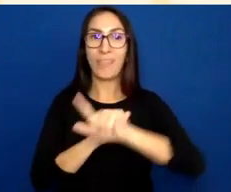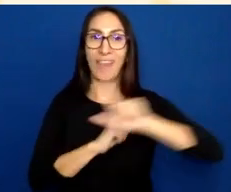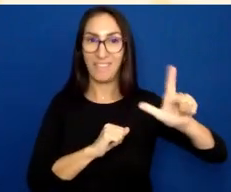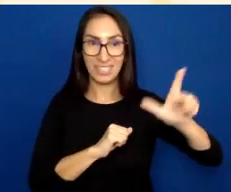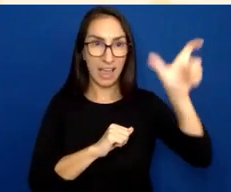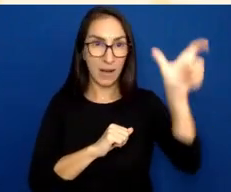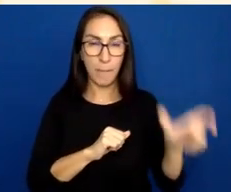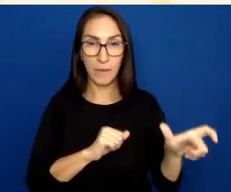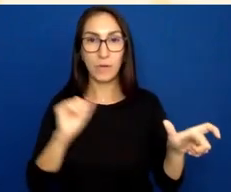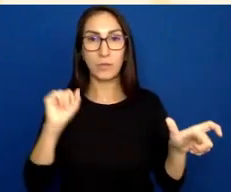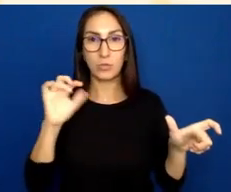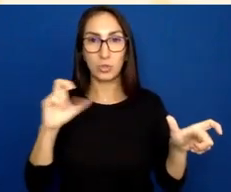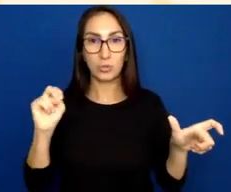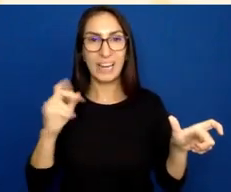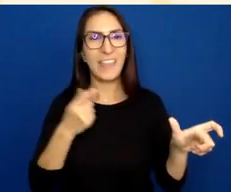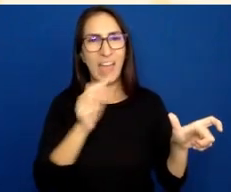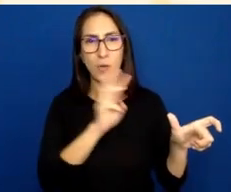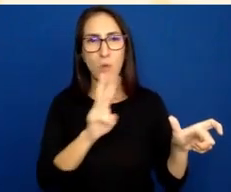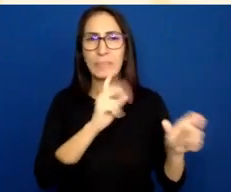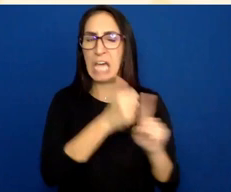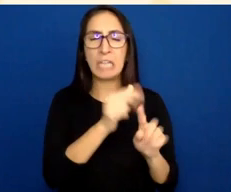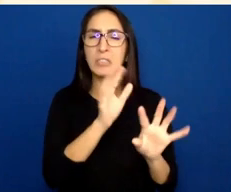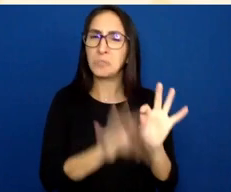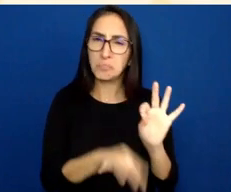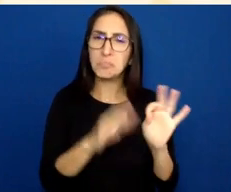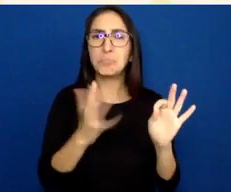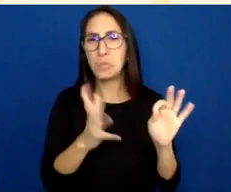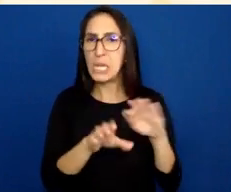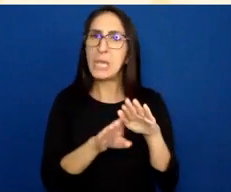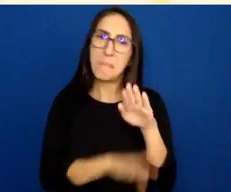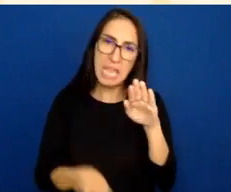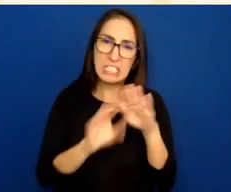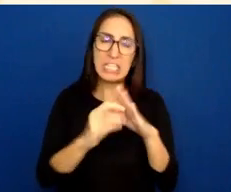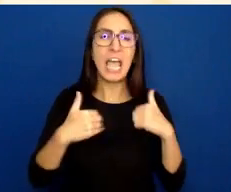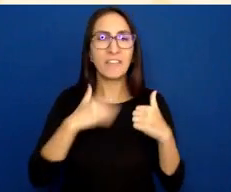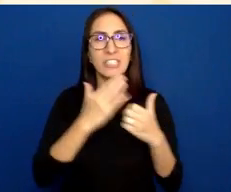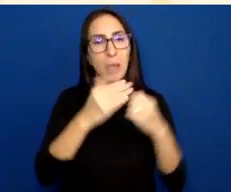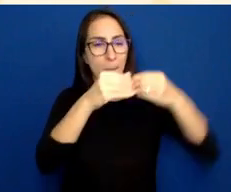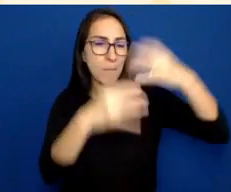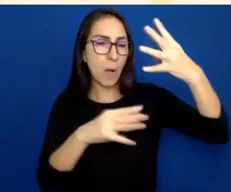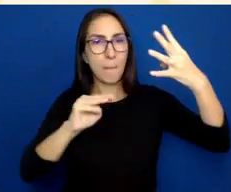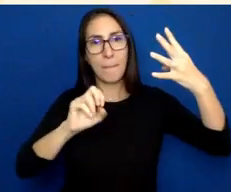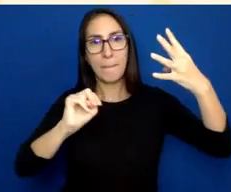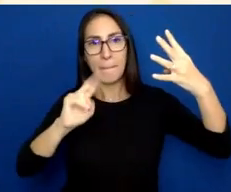And this website, it's pretty basic. We have some menu with home, about, history, contact.